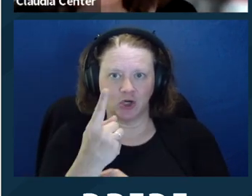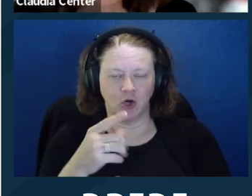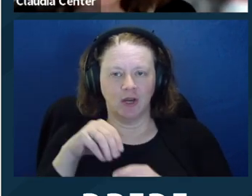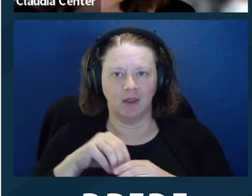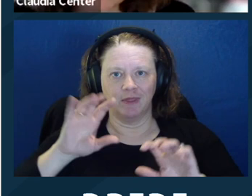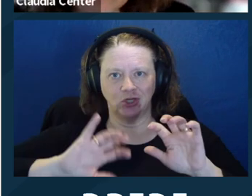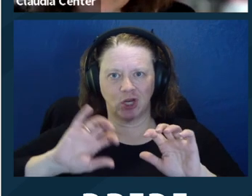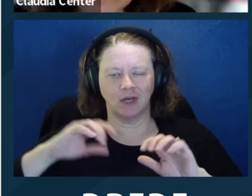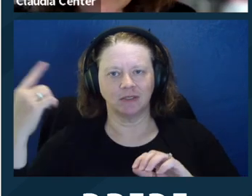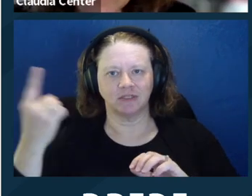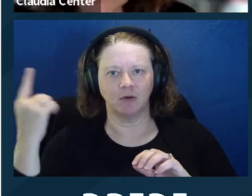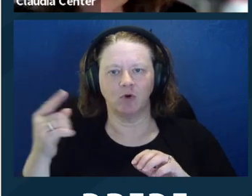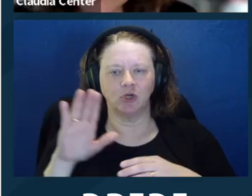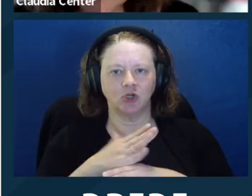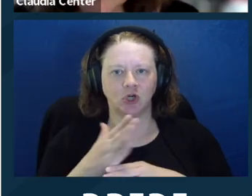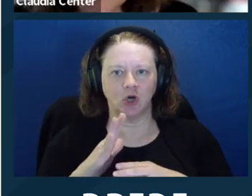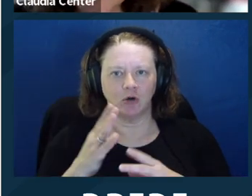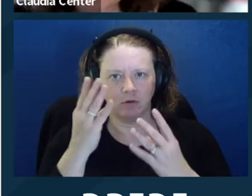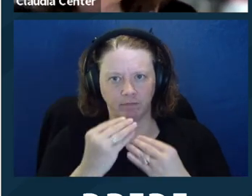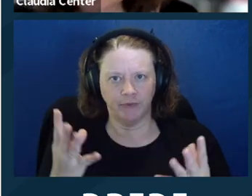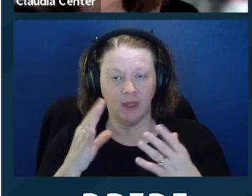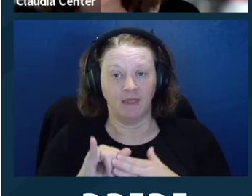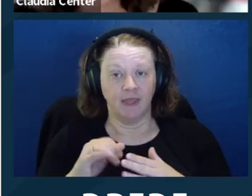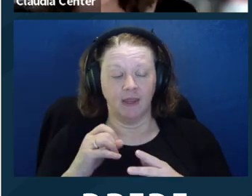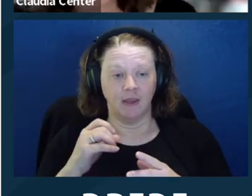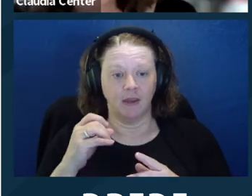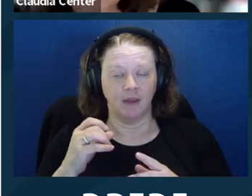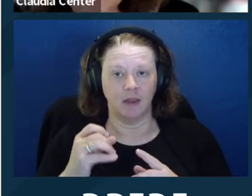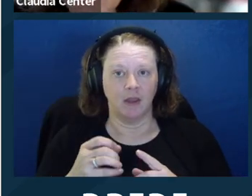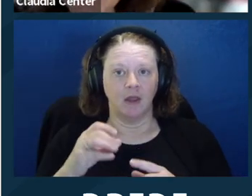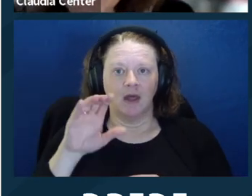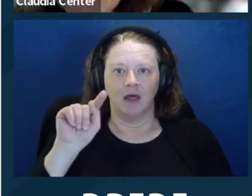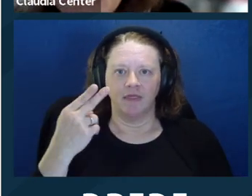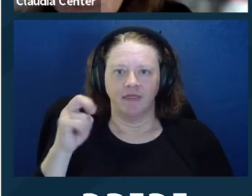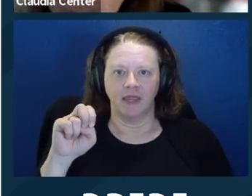retainer agreements, which we hope to share by the time we do this next year. I see in